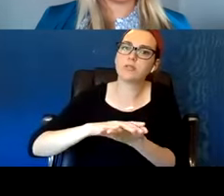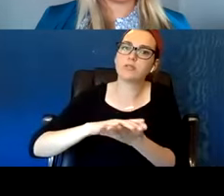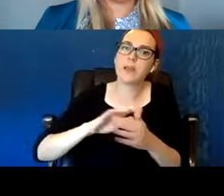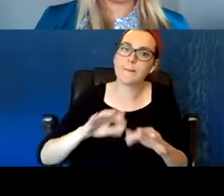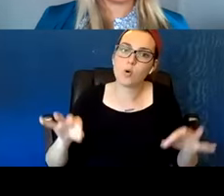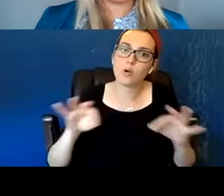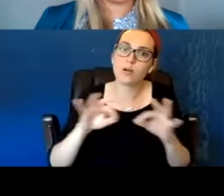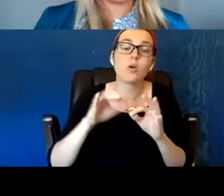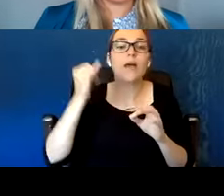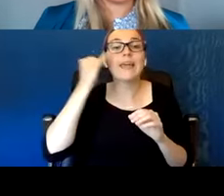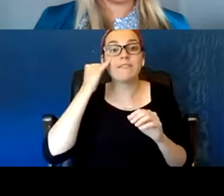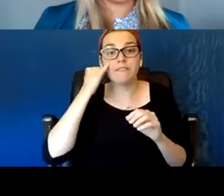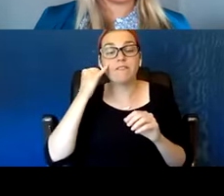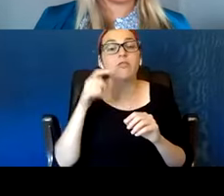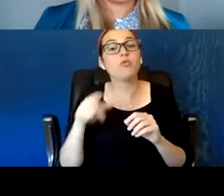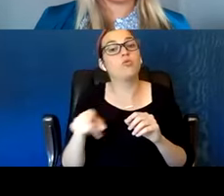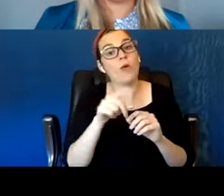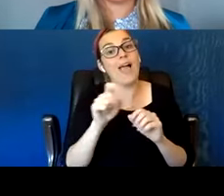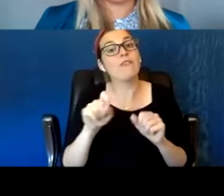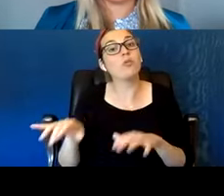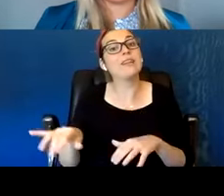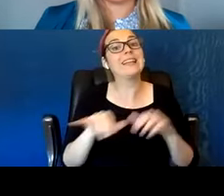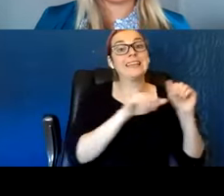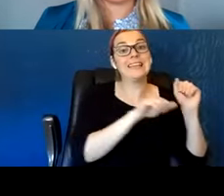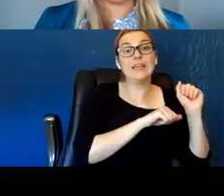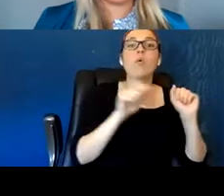So good documentation is always a really good idea.